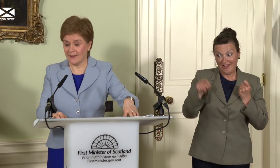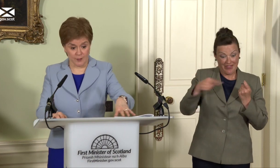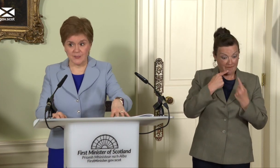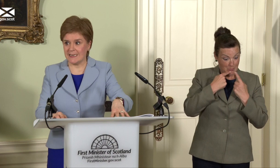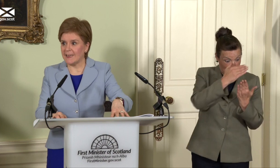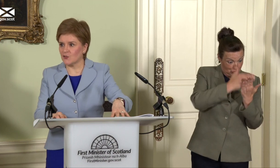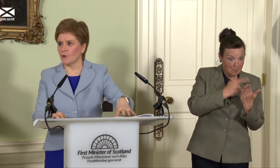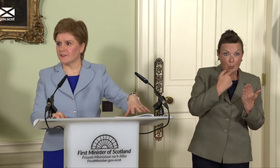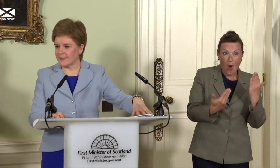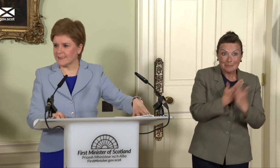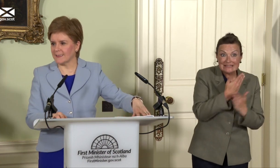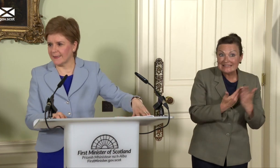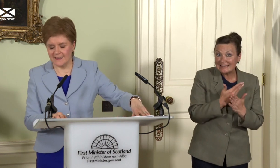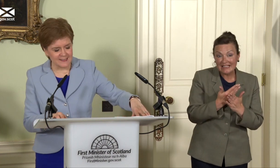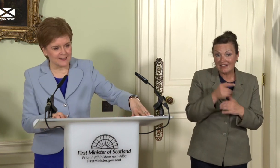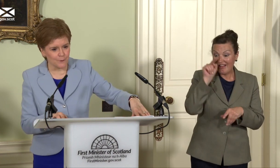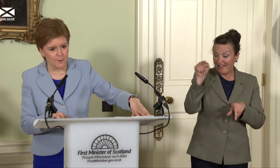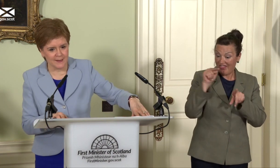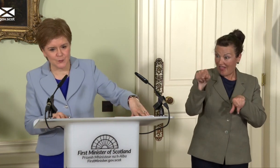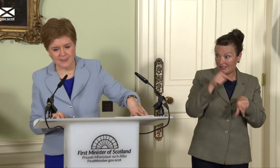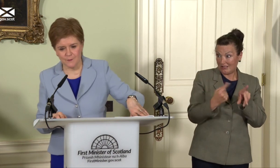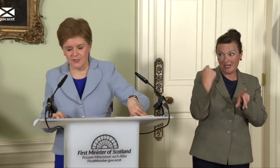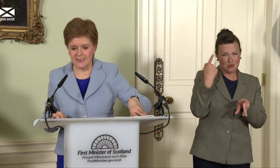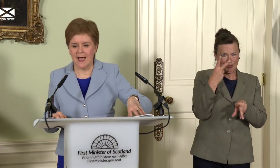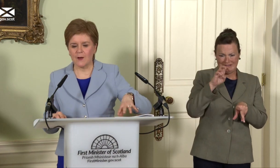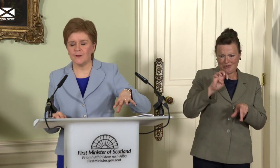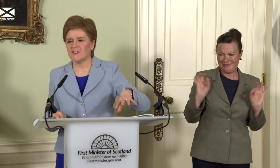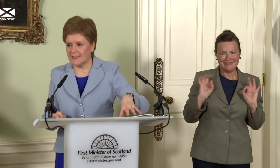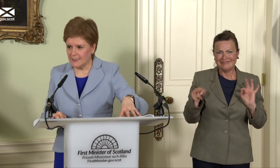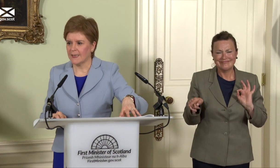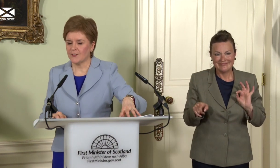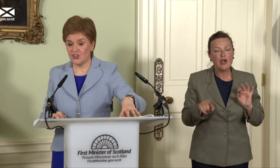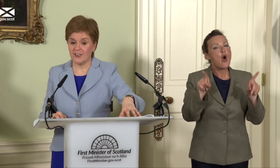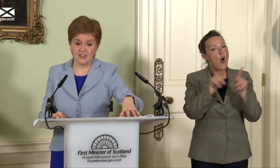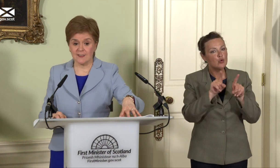up to date, so obviously it didn’t exist in this format in 2014, and we’ve seen the changes in the